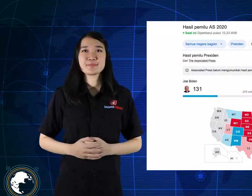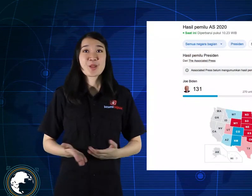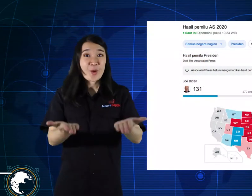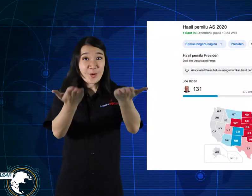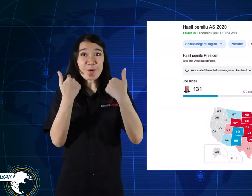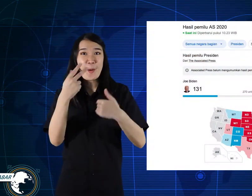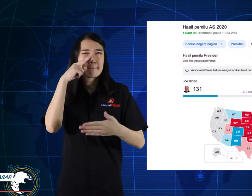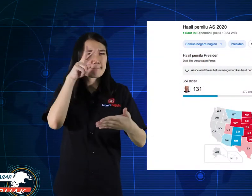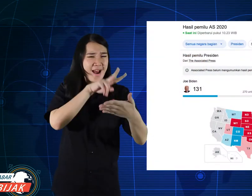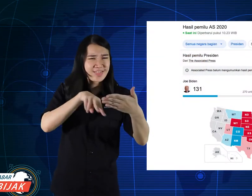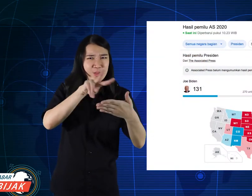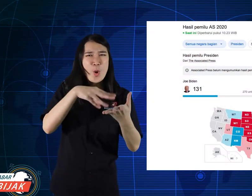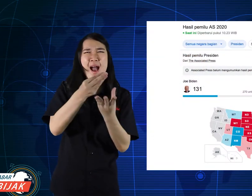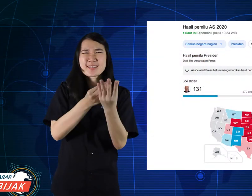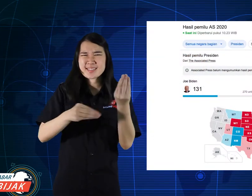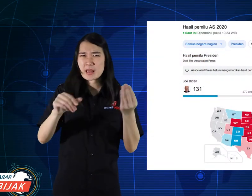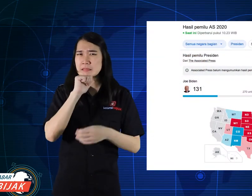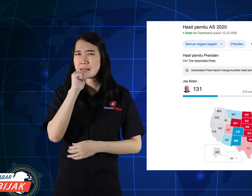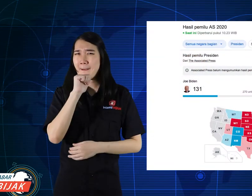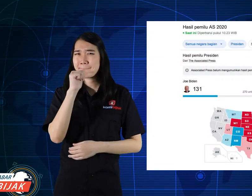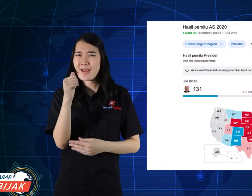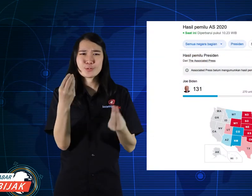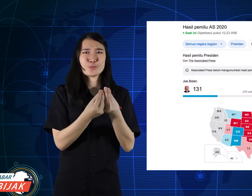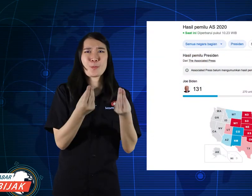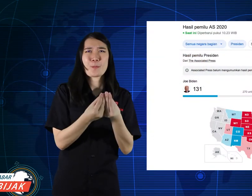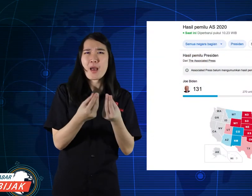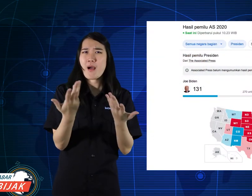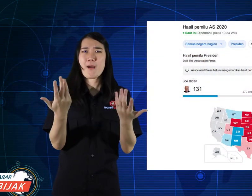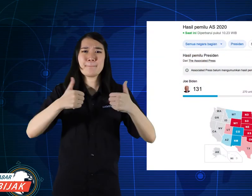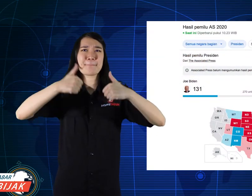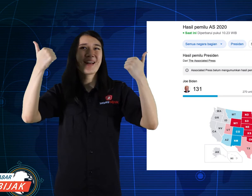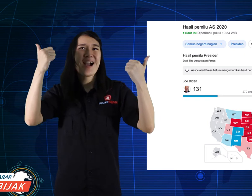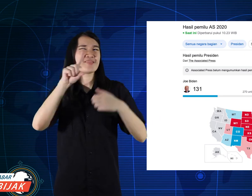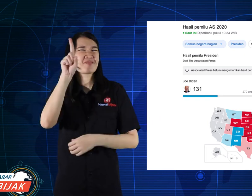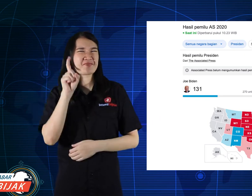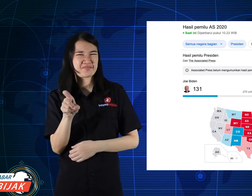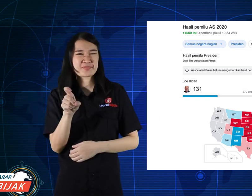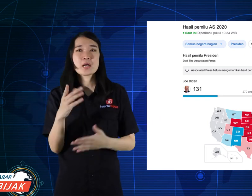Let's monitor the results, who won?